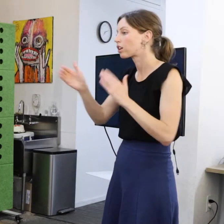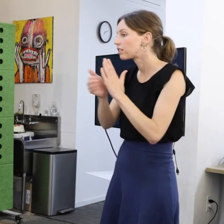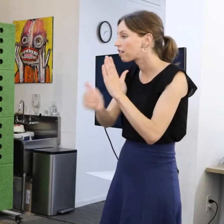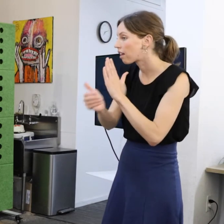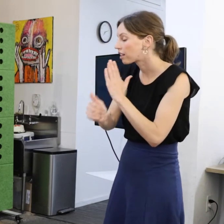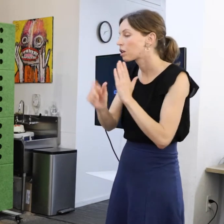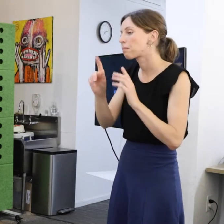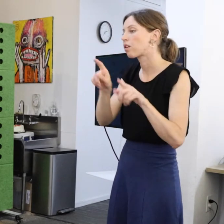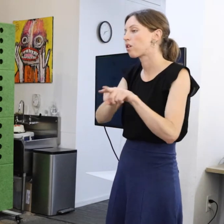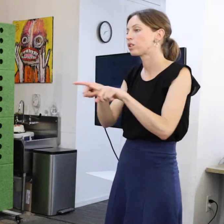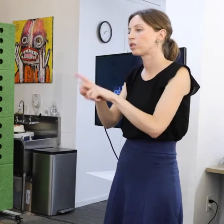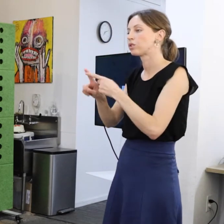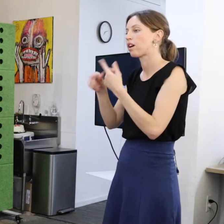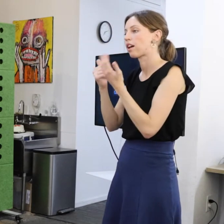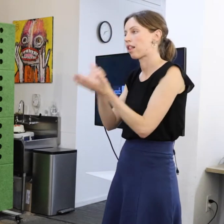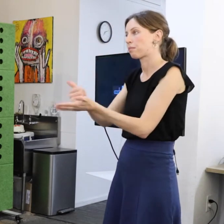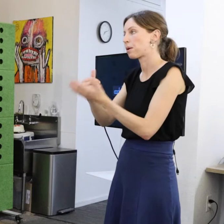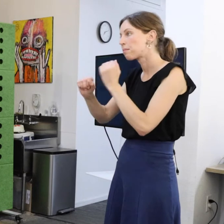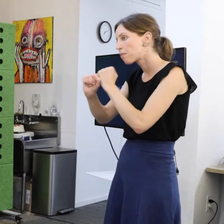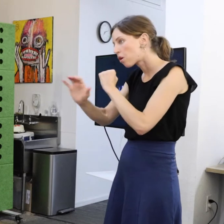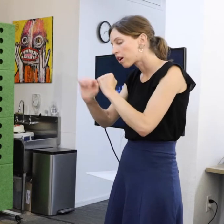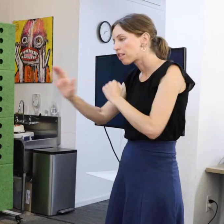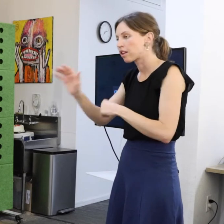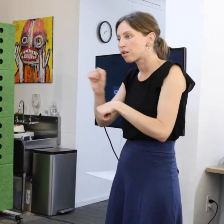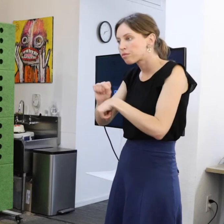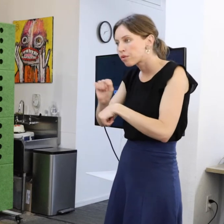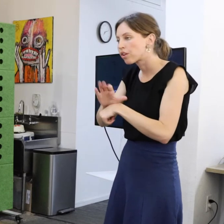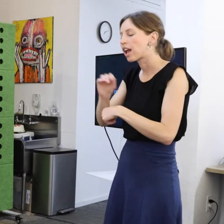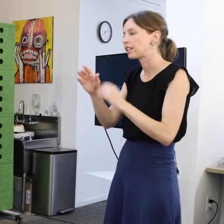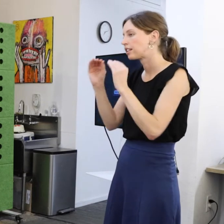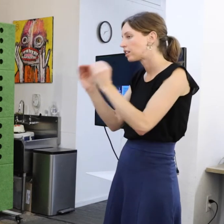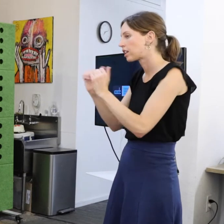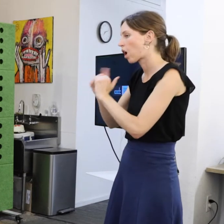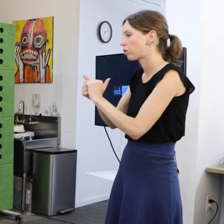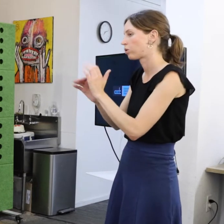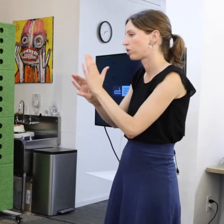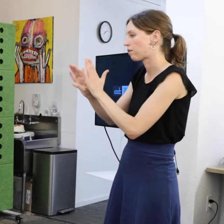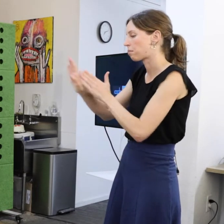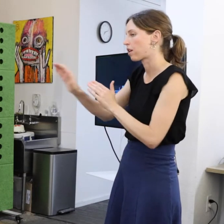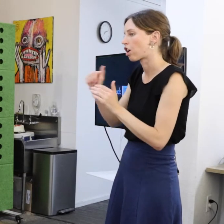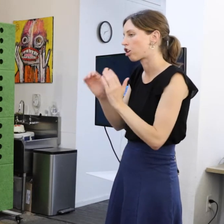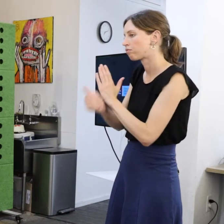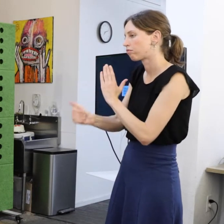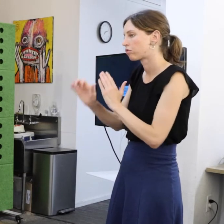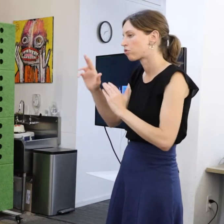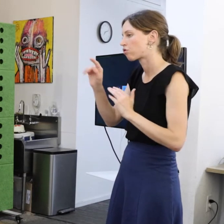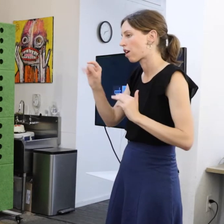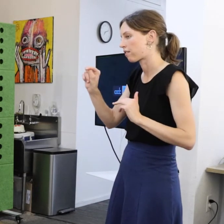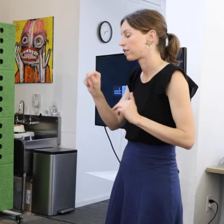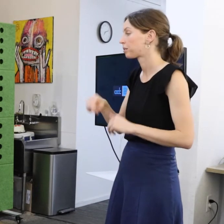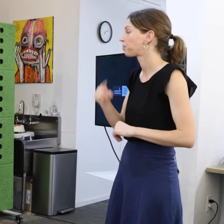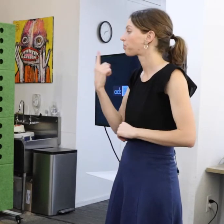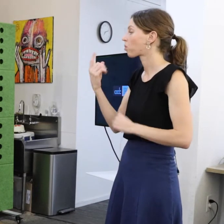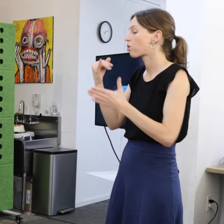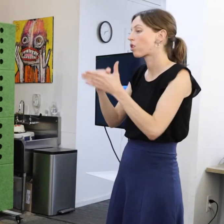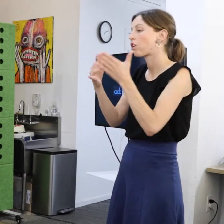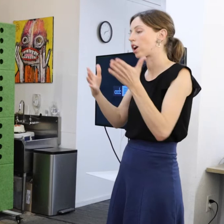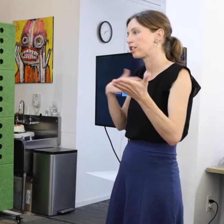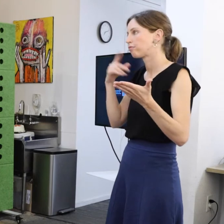But to help market their wheres and teach them how to develop their craft. One of the artists that stood out for me was